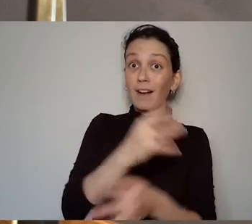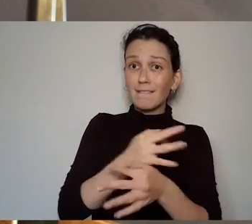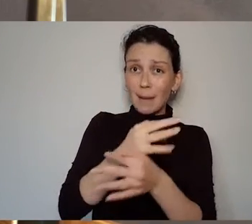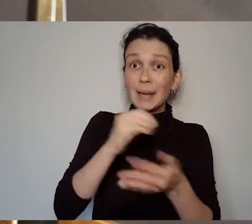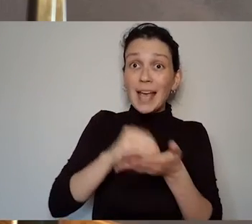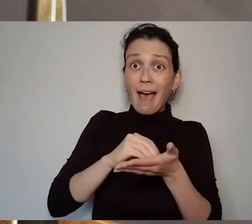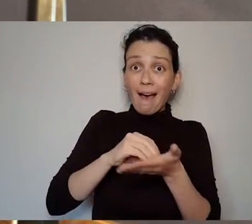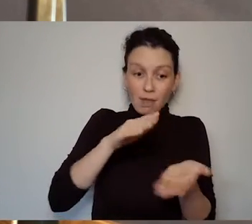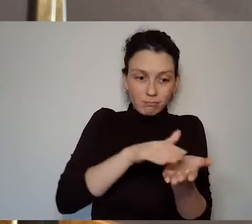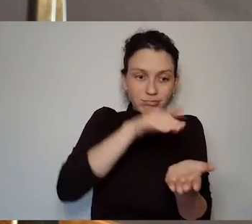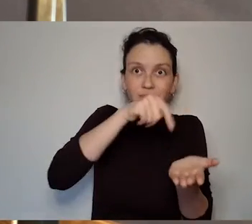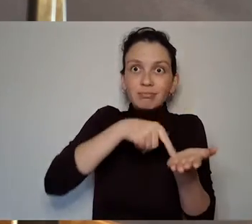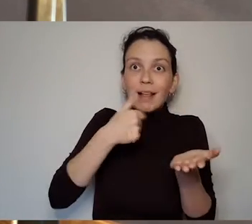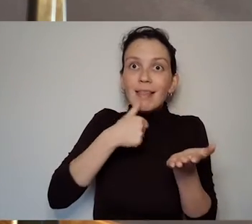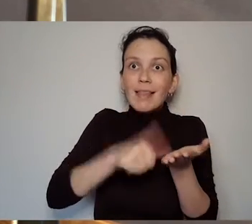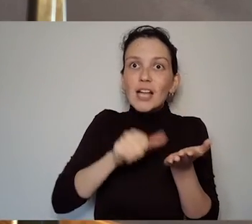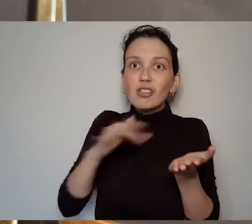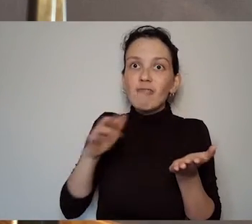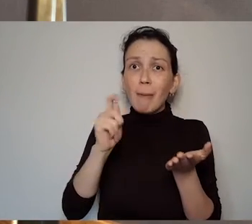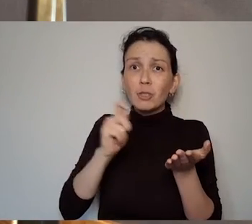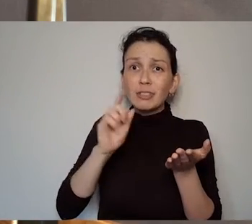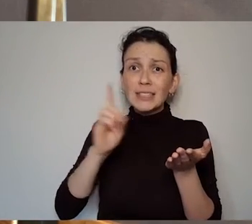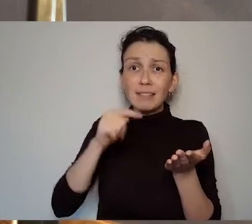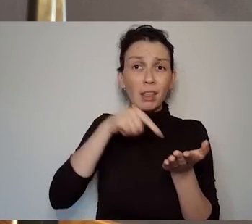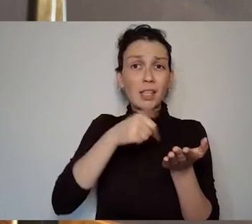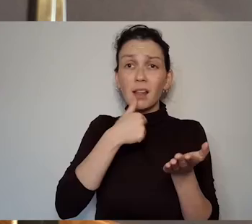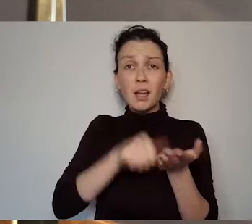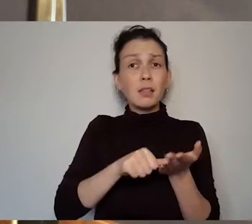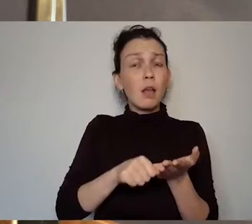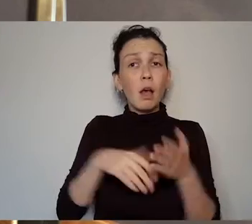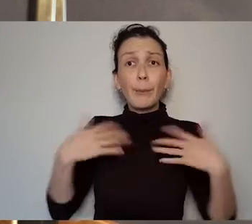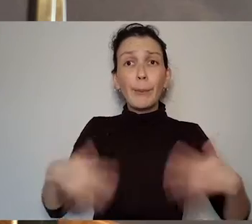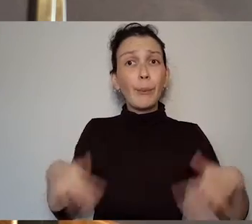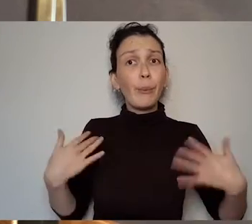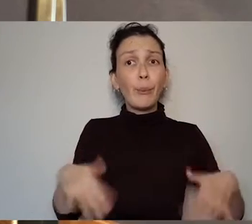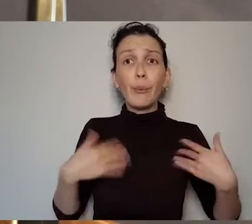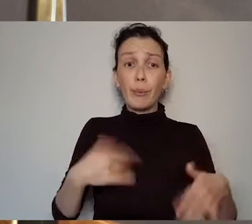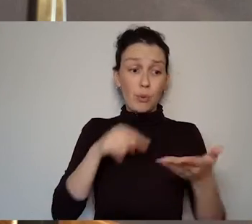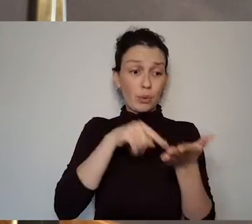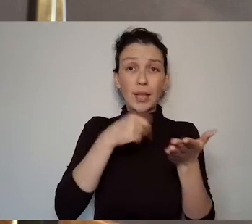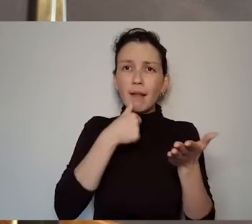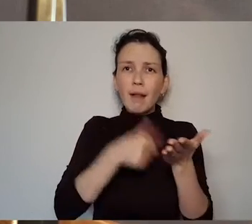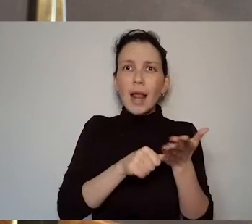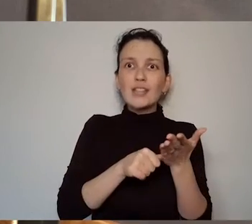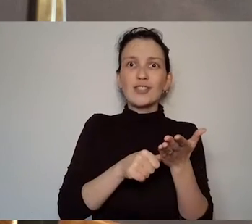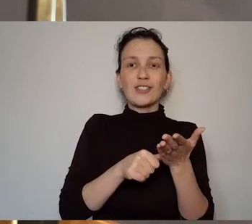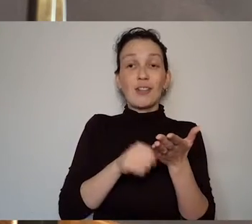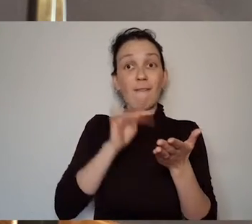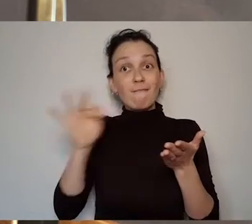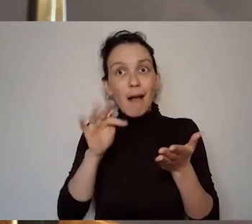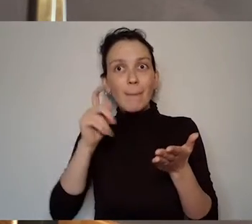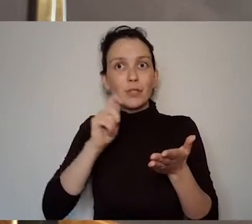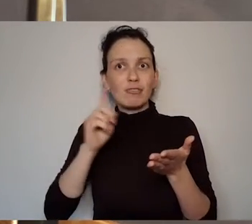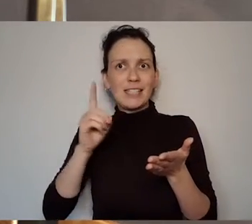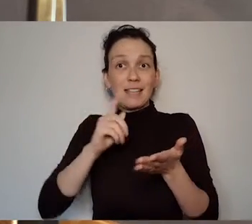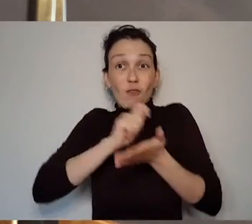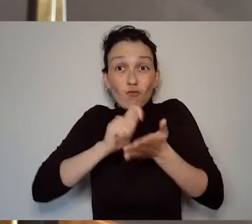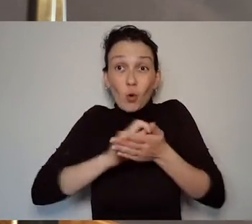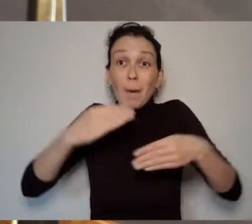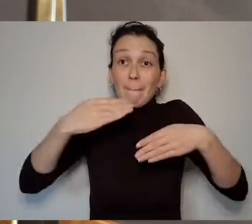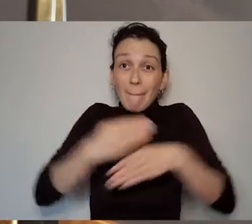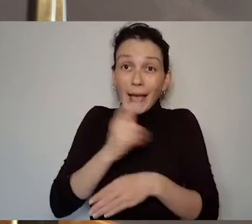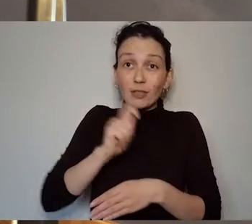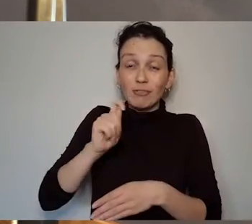are letters by Deevy, explaining how to Cheasty how to write a play how to connect with networks in